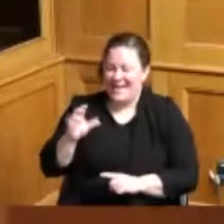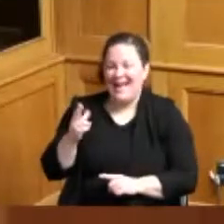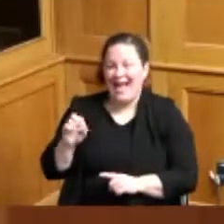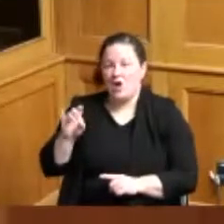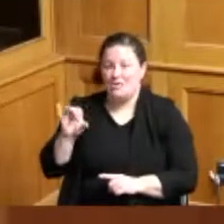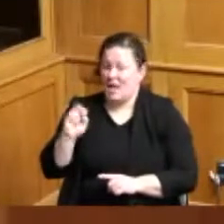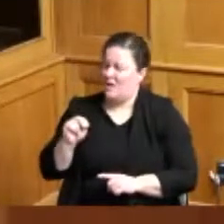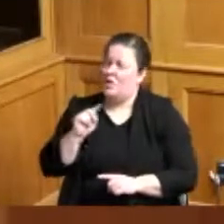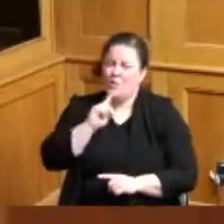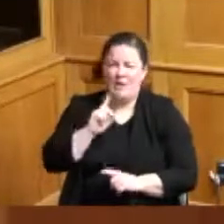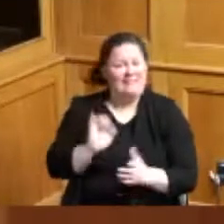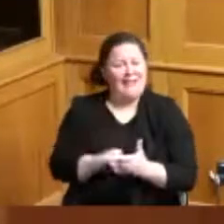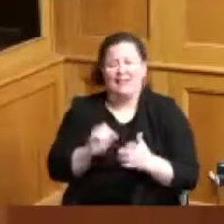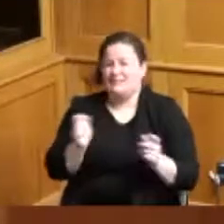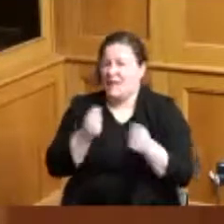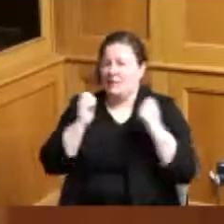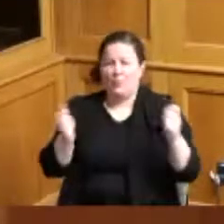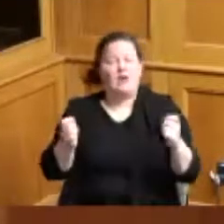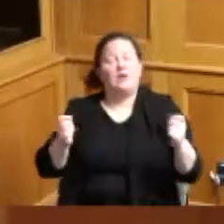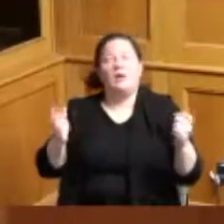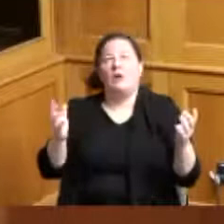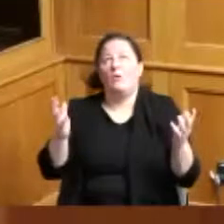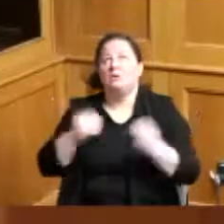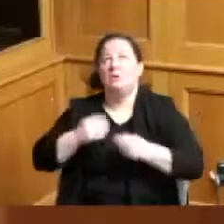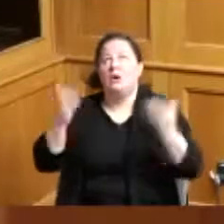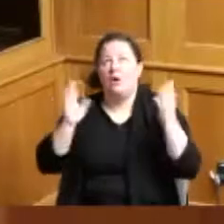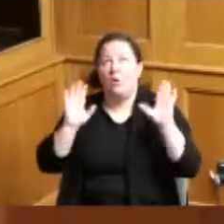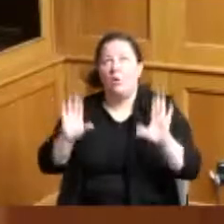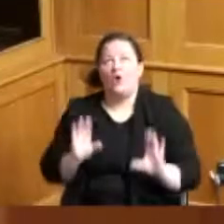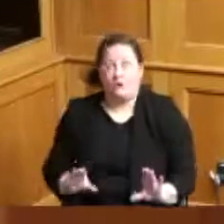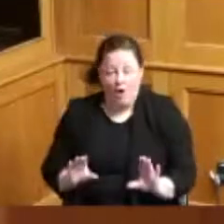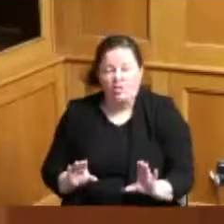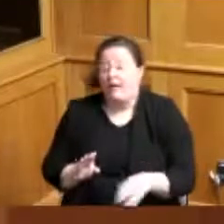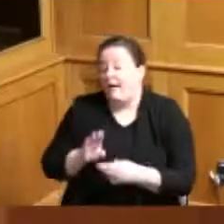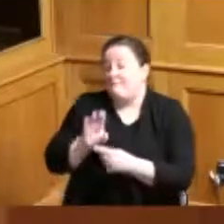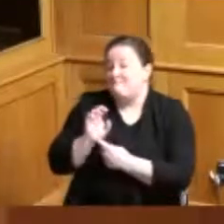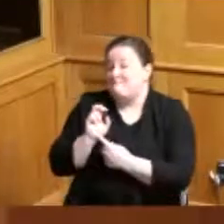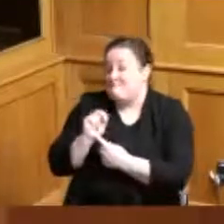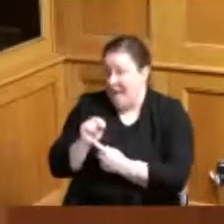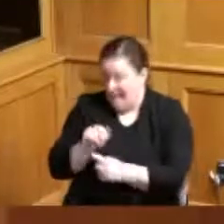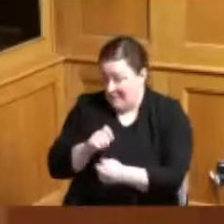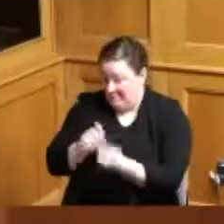want to thank the organizers bev in particular for year after year in the freezing cold